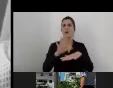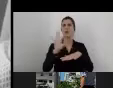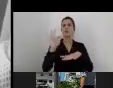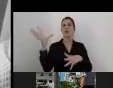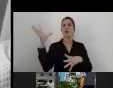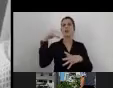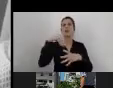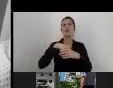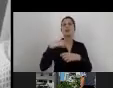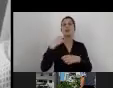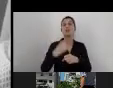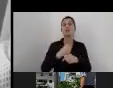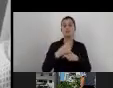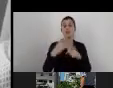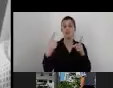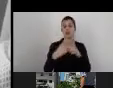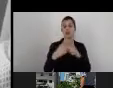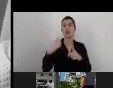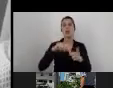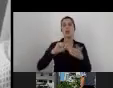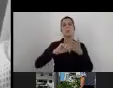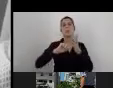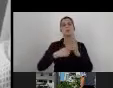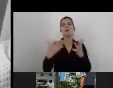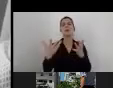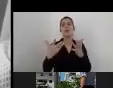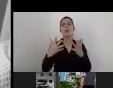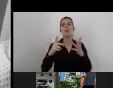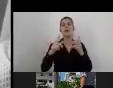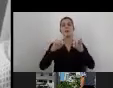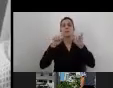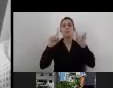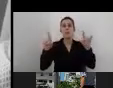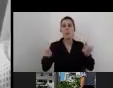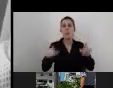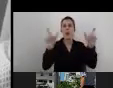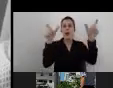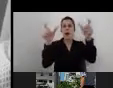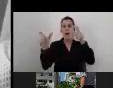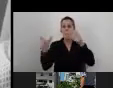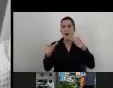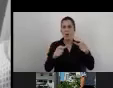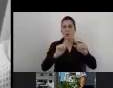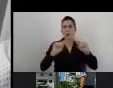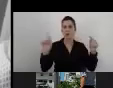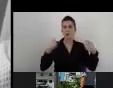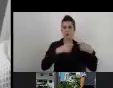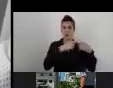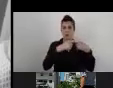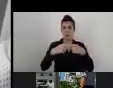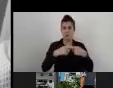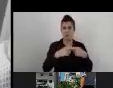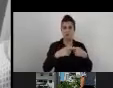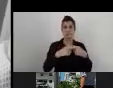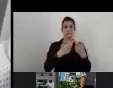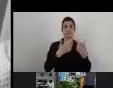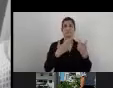we're talking about how to take all the different departments of the organizations, all the different duties,